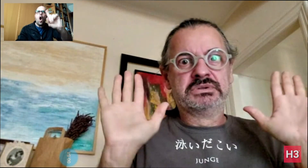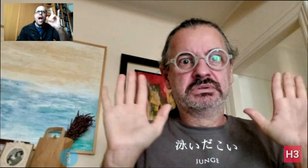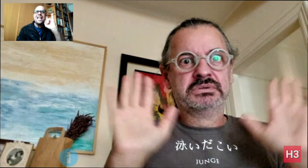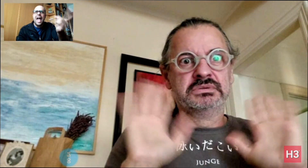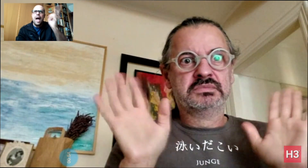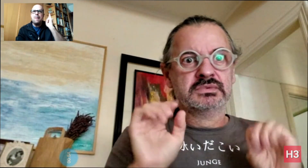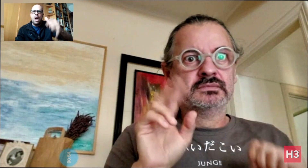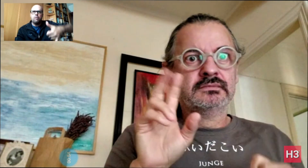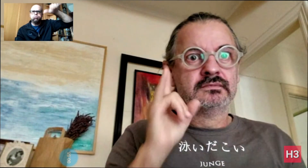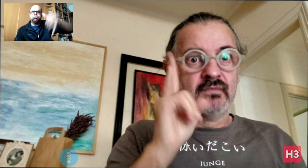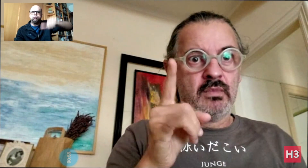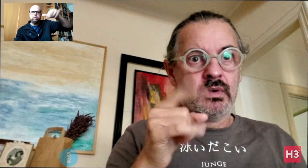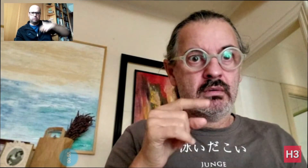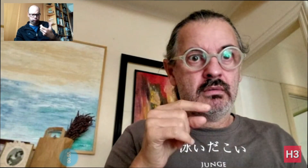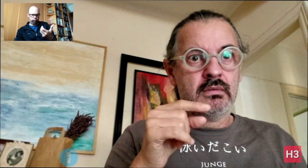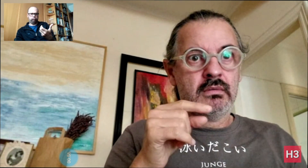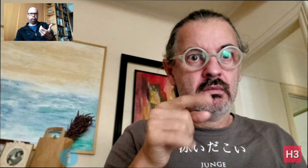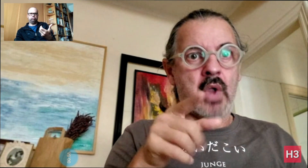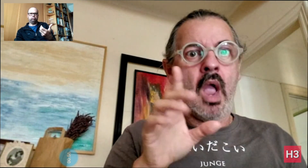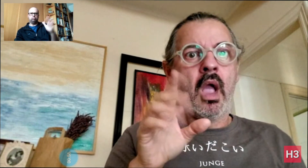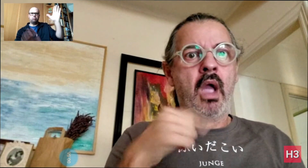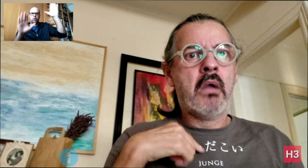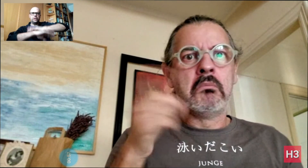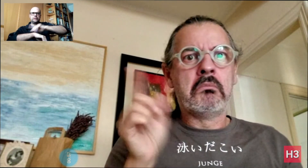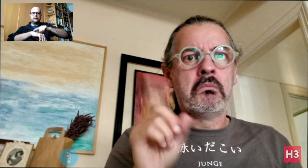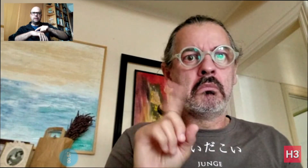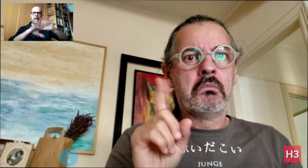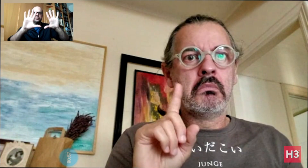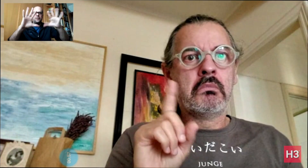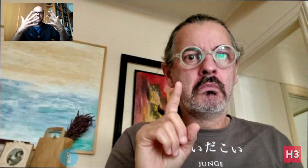No, it was a call! It rang at 22.00!